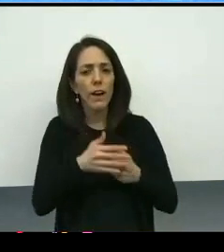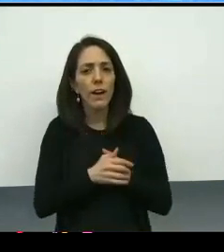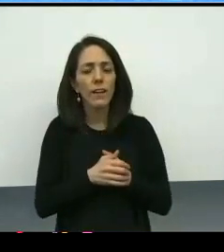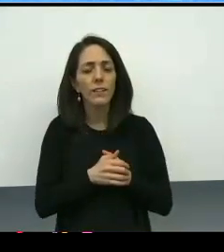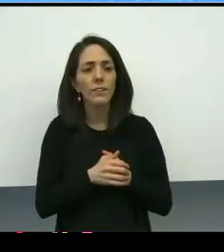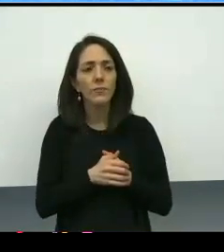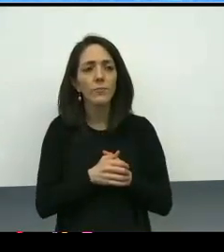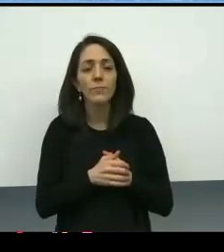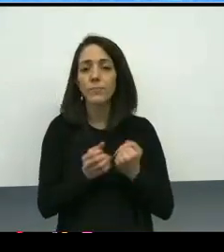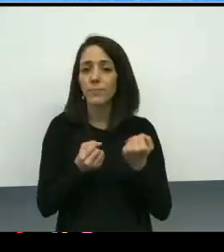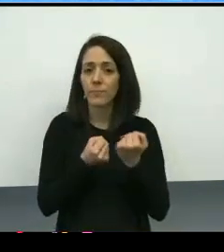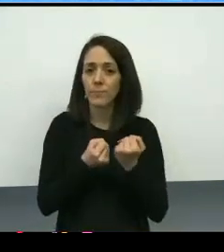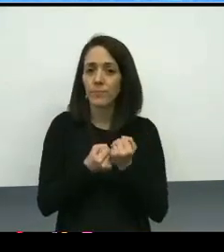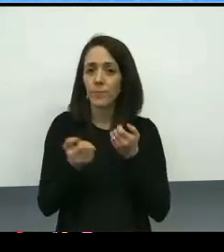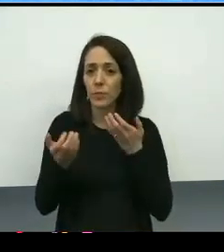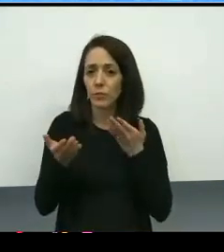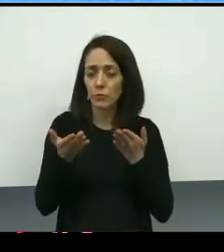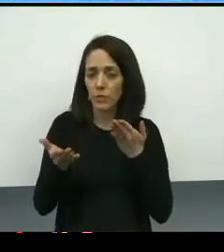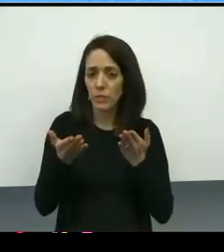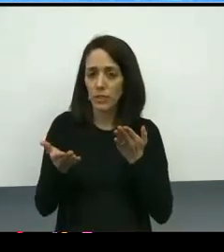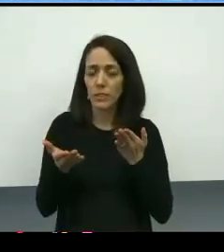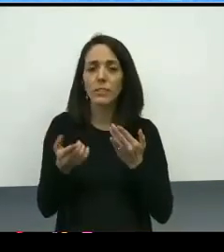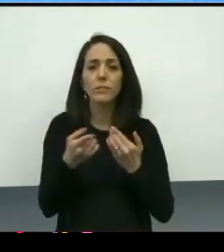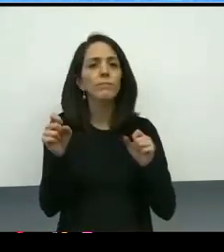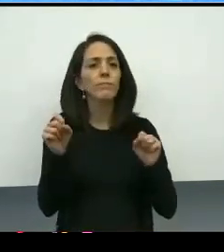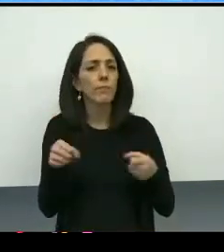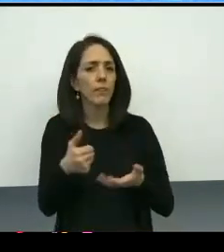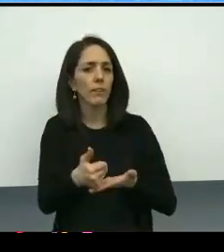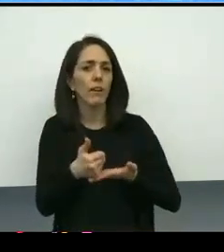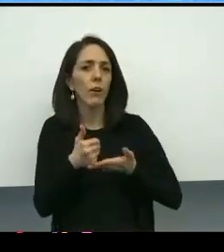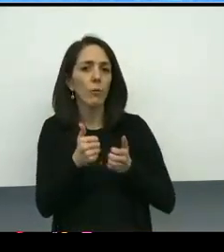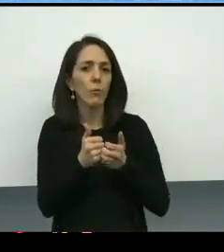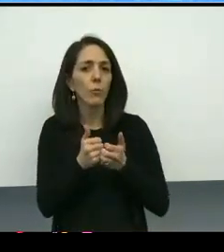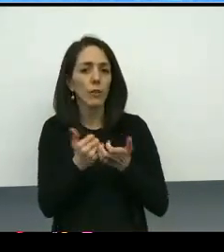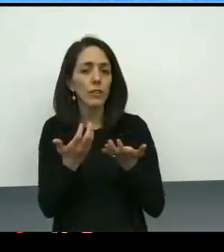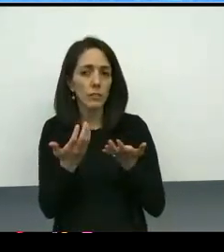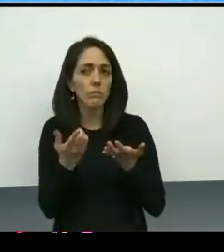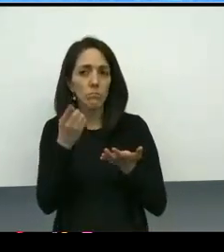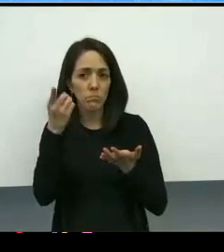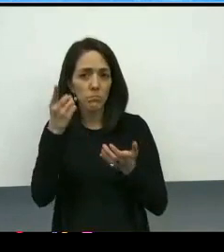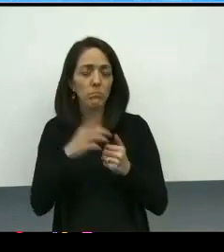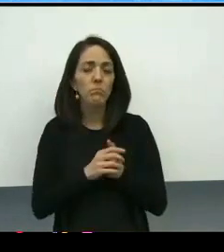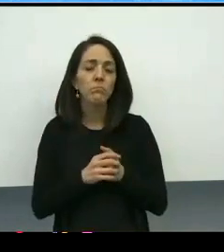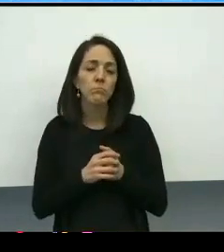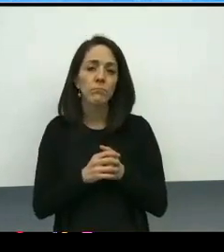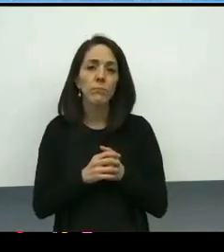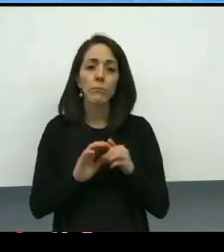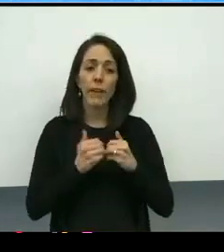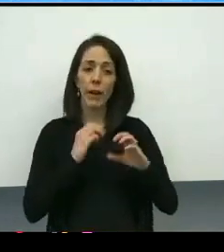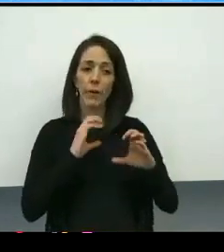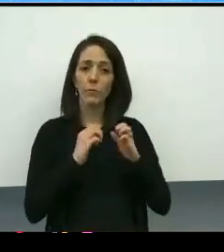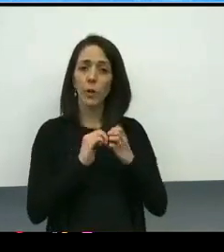who provide support services who will be able to assist us both with respect to how we communicate with the community